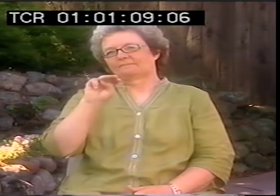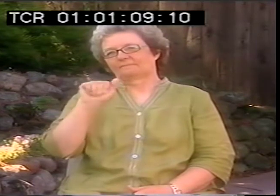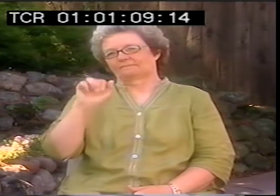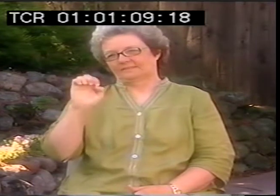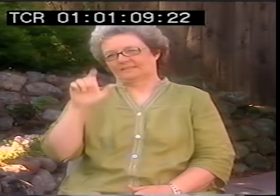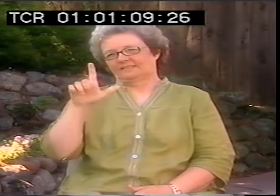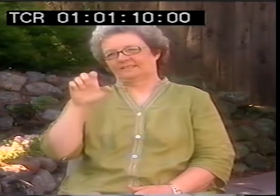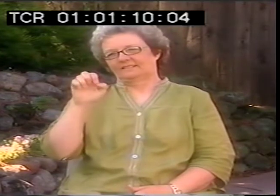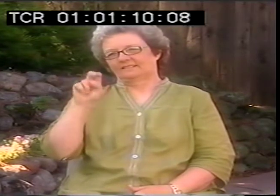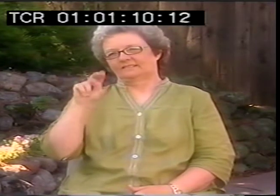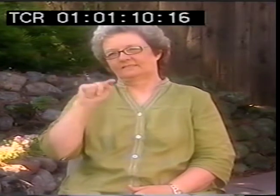I'm Ella Mae Lentz.